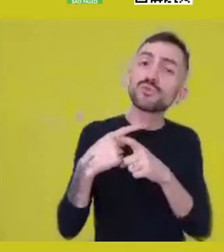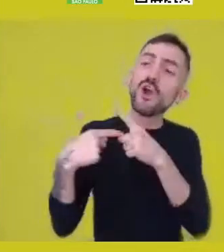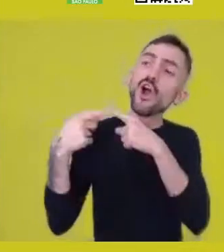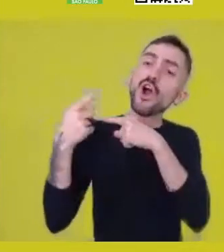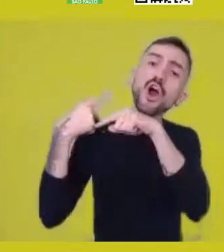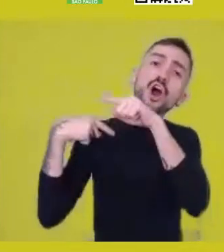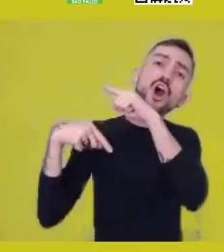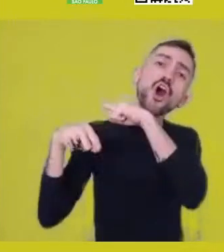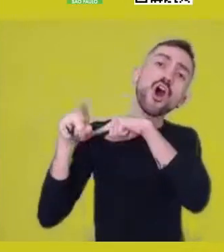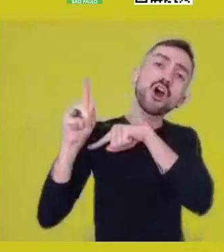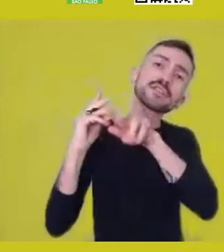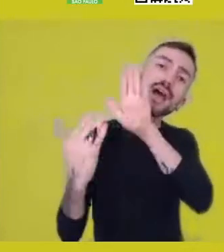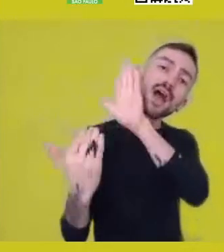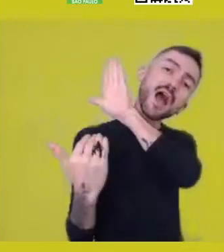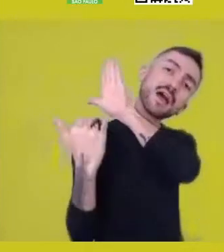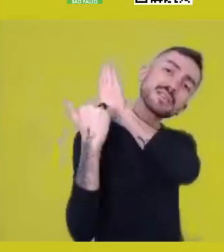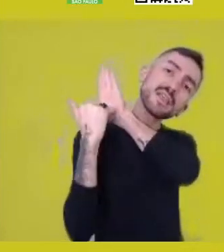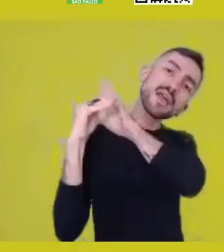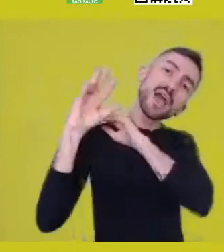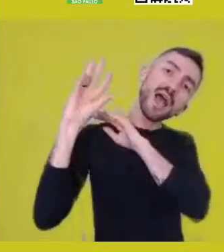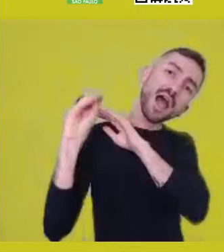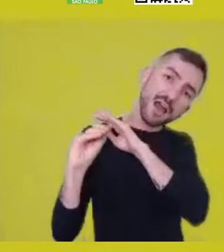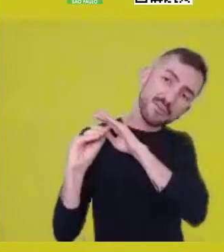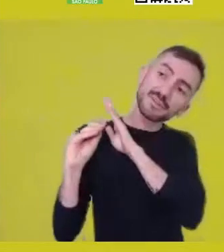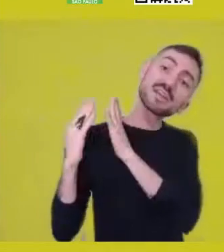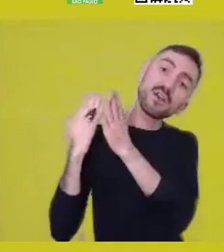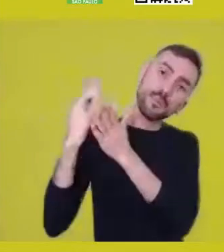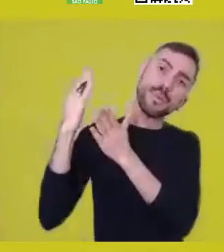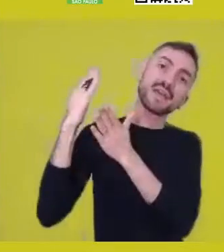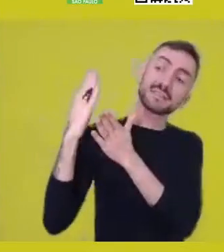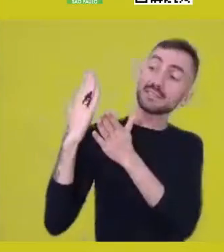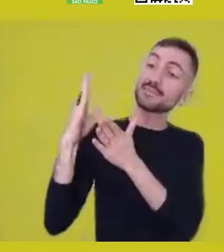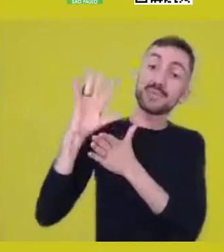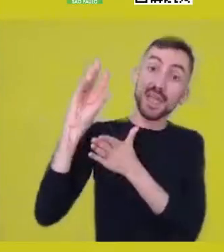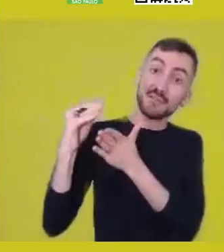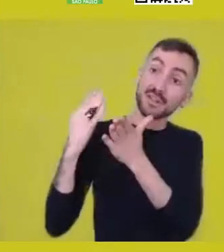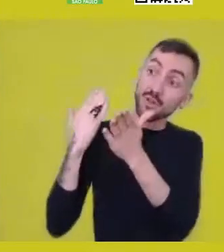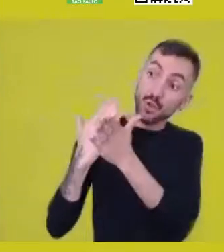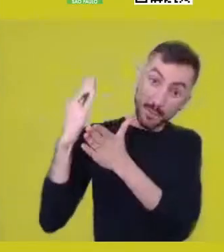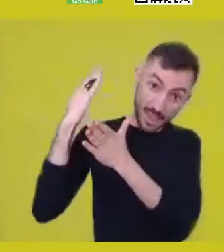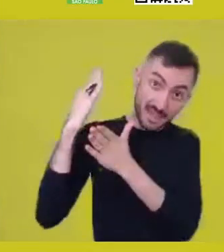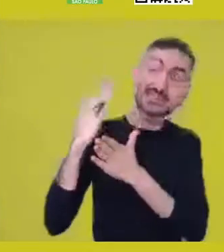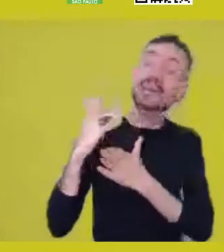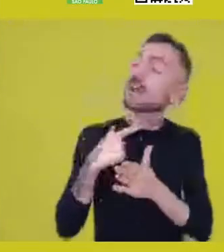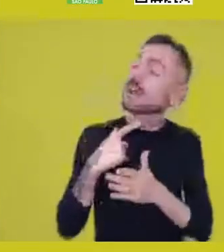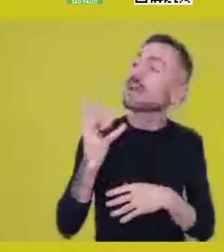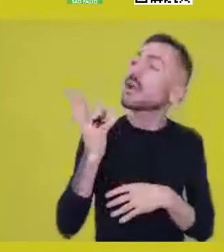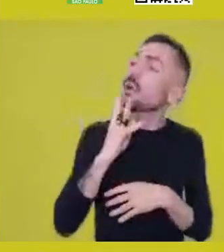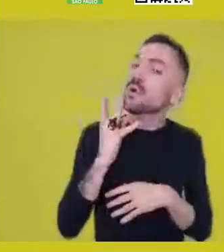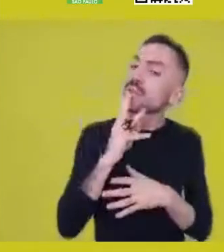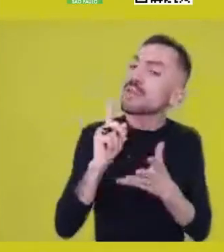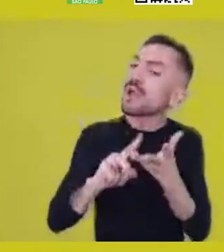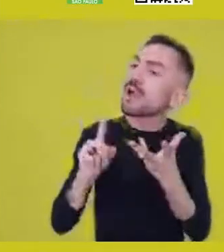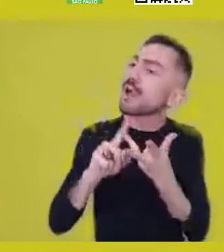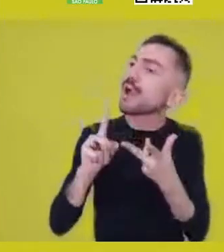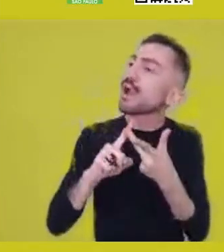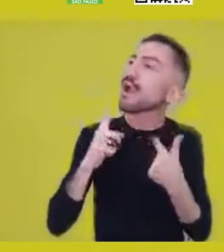and from that, recognizing the elements that compose your ancestry,